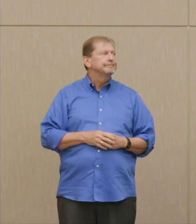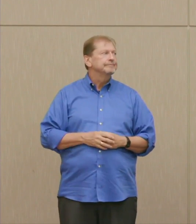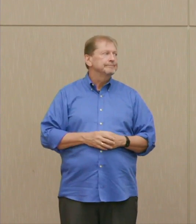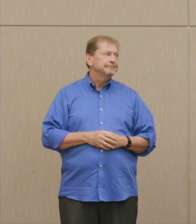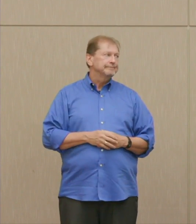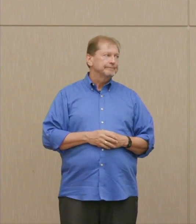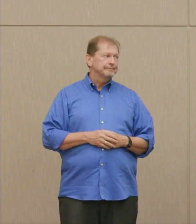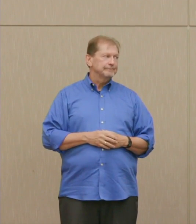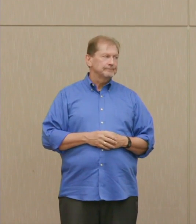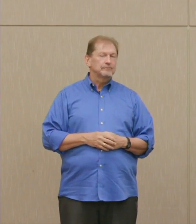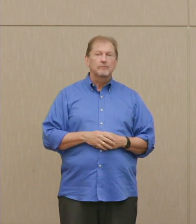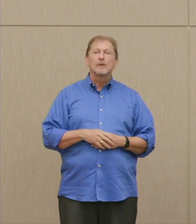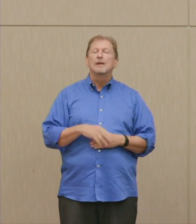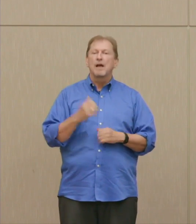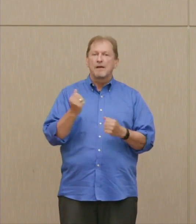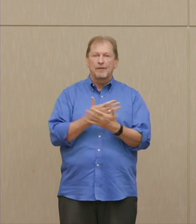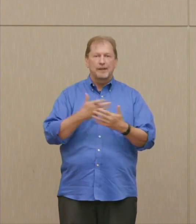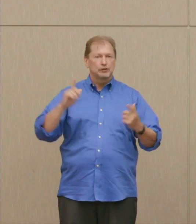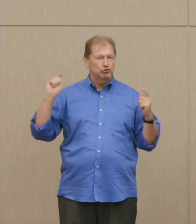'54, things changed.